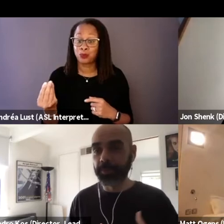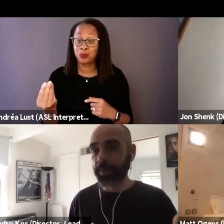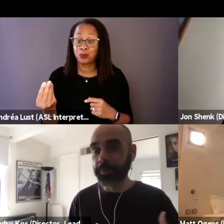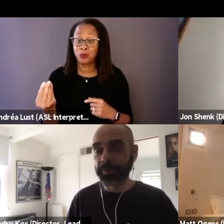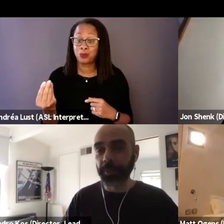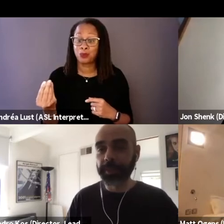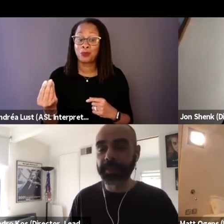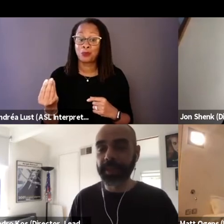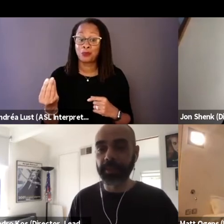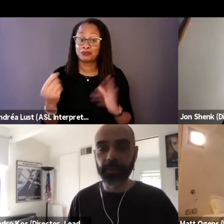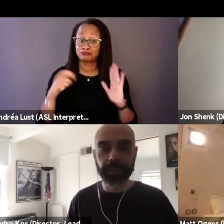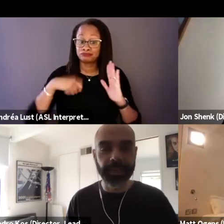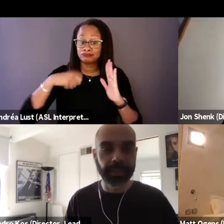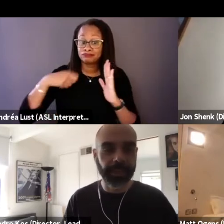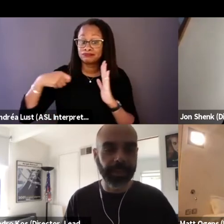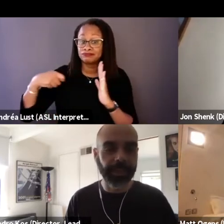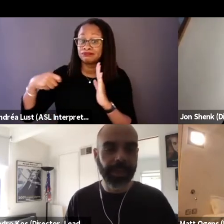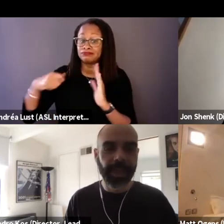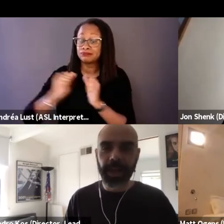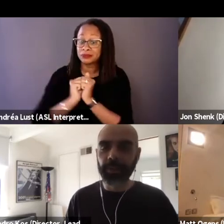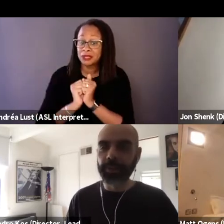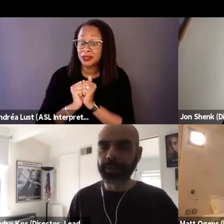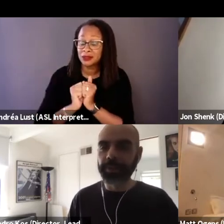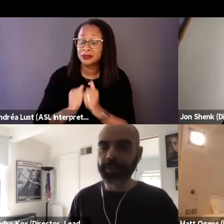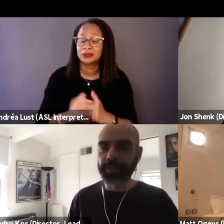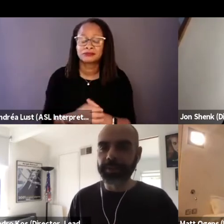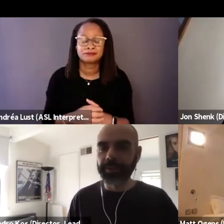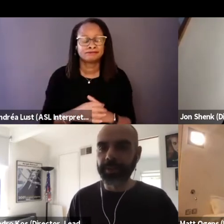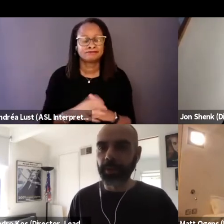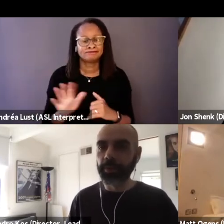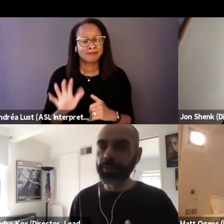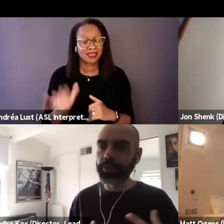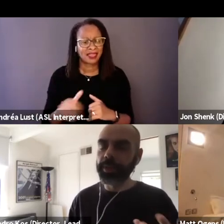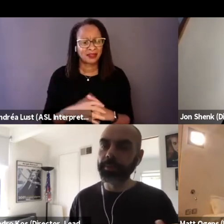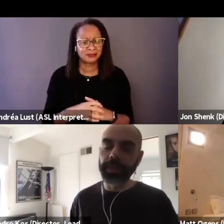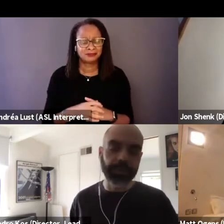filming together was a real treat and pleasure,